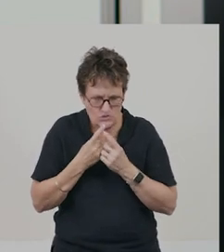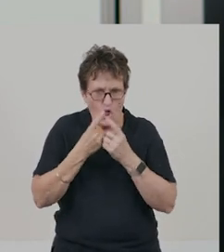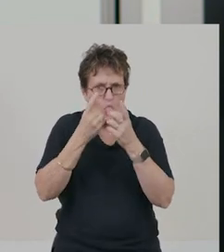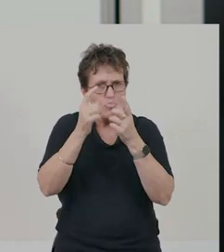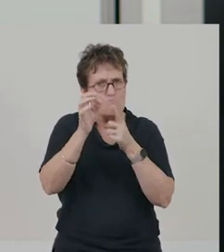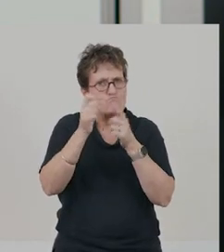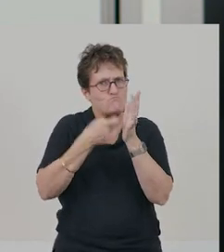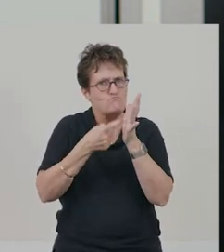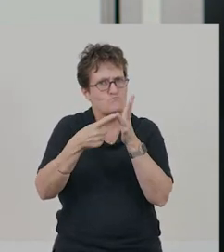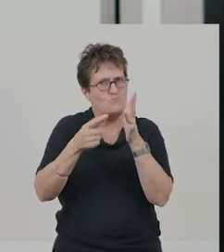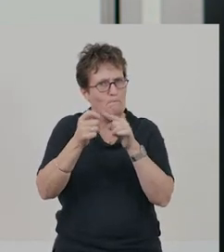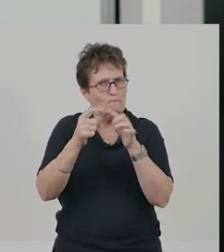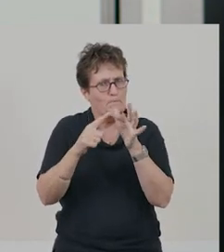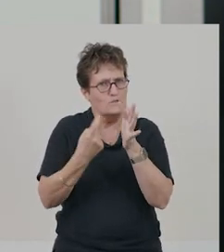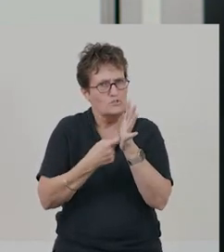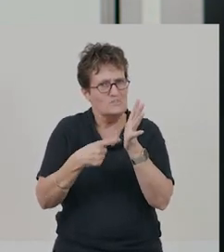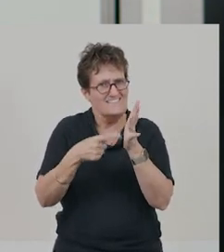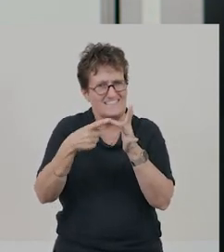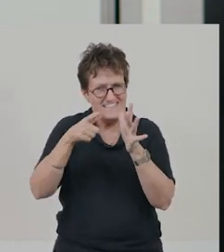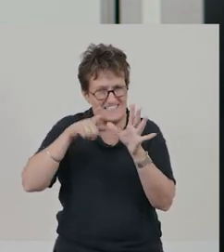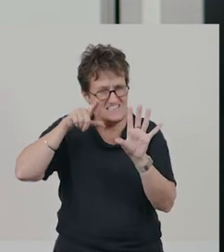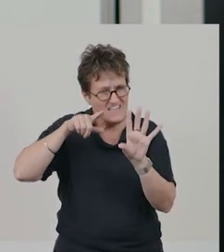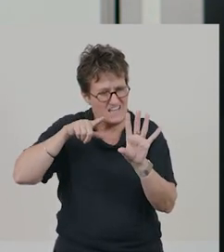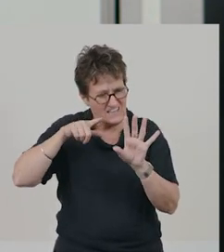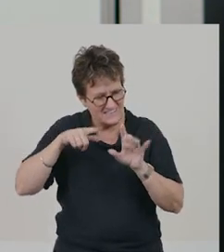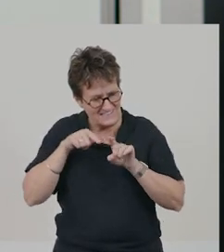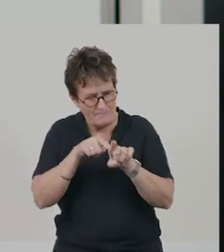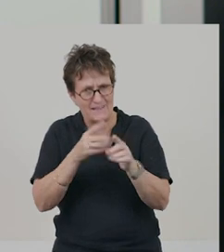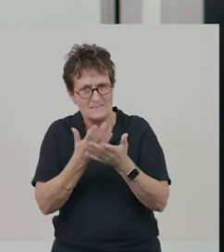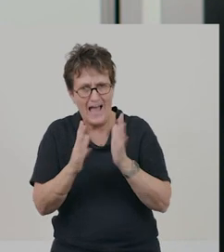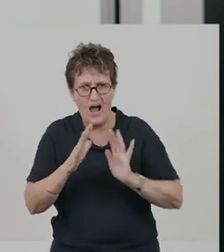that the properties of materials affect how much they heat up.